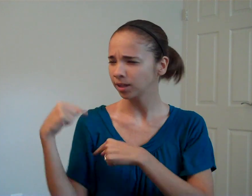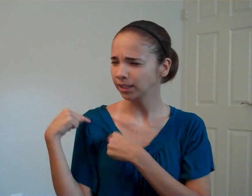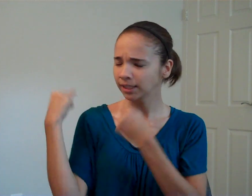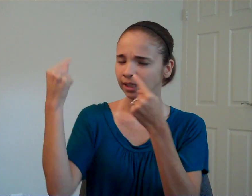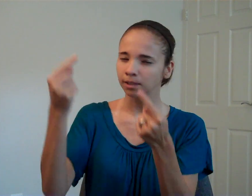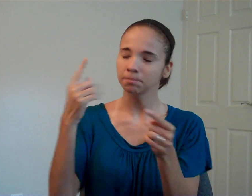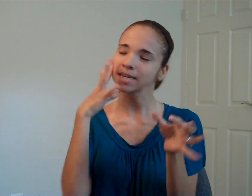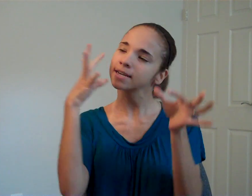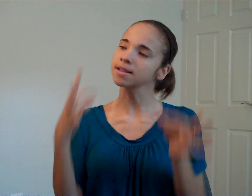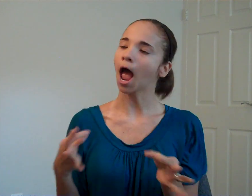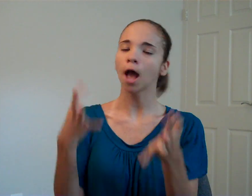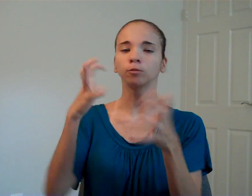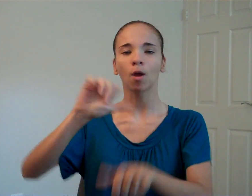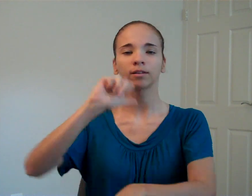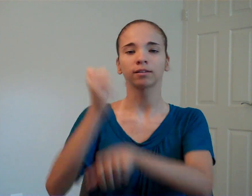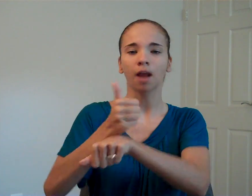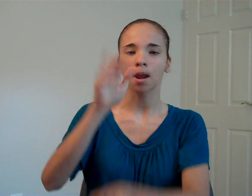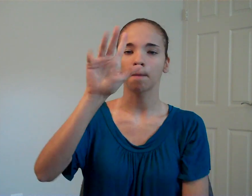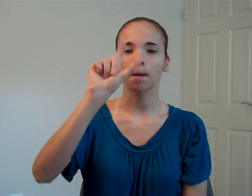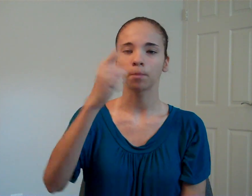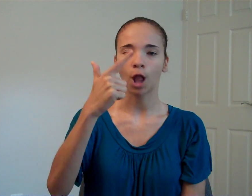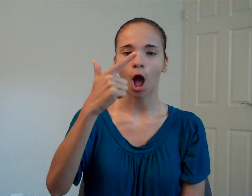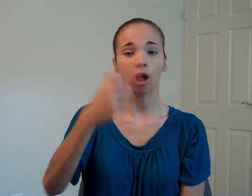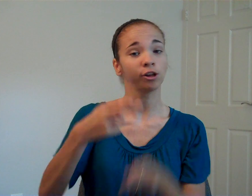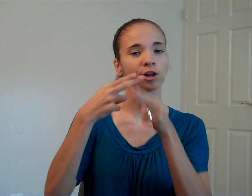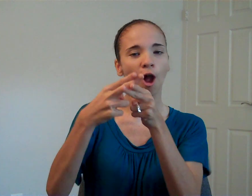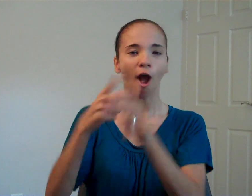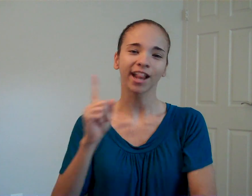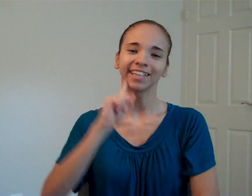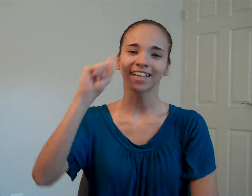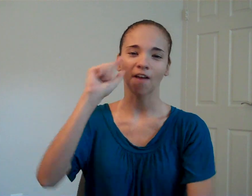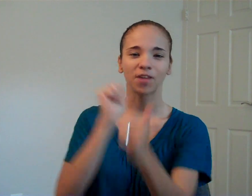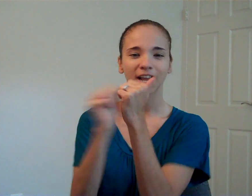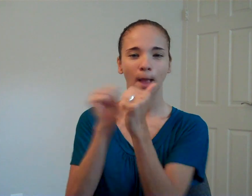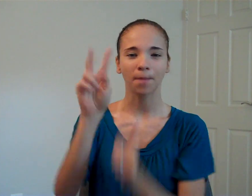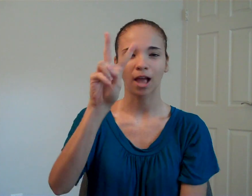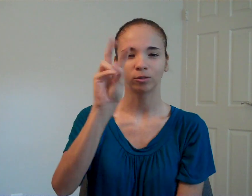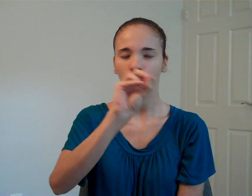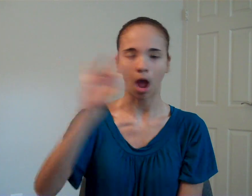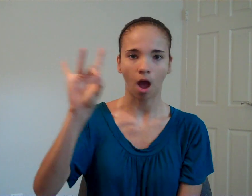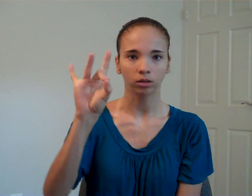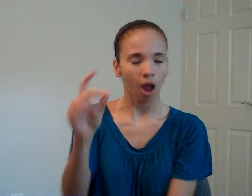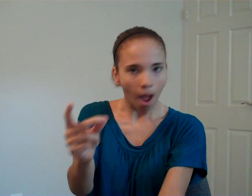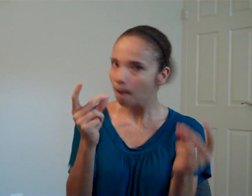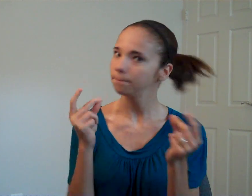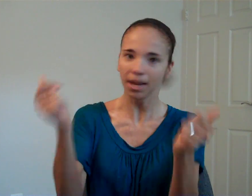She decided to set up a blog called Deaf Campaign 2008. Immediately,